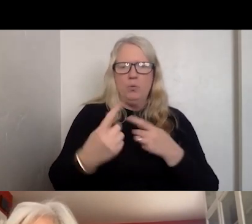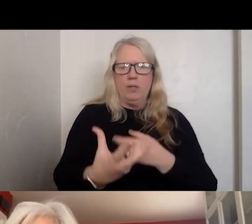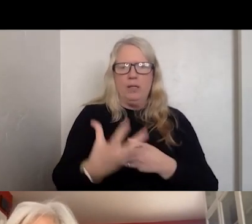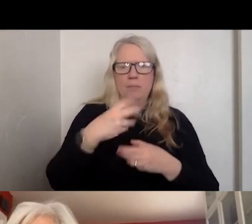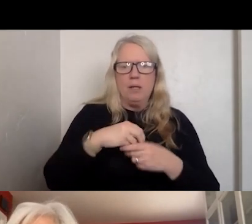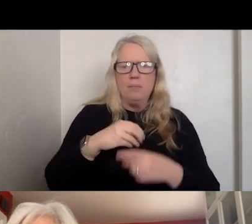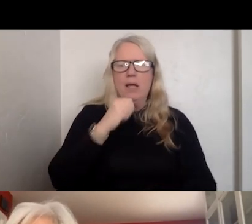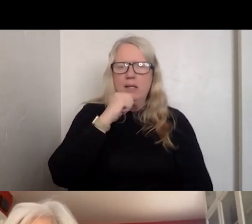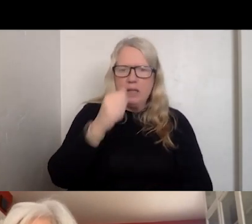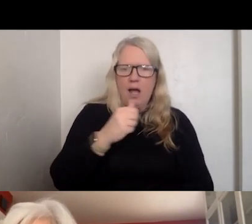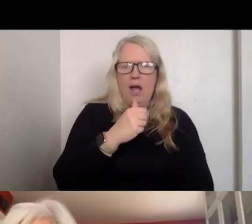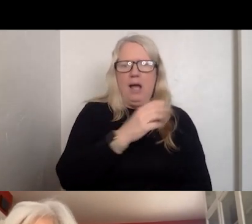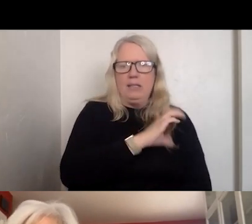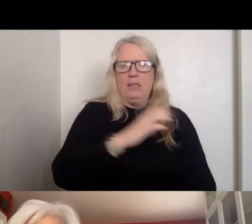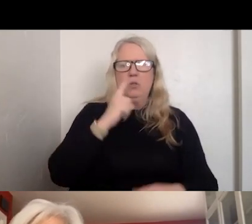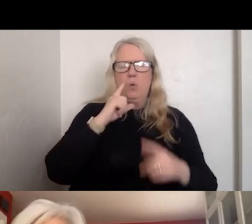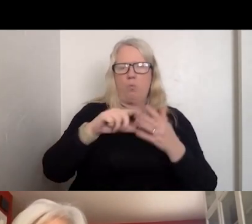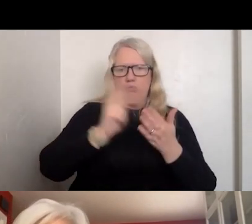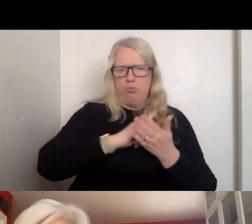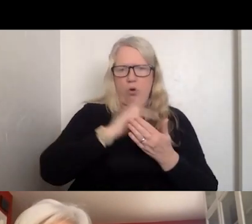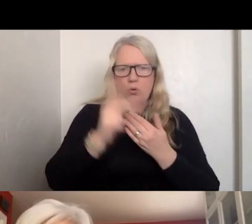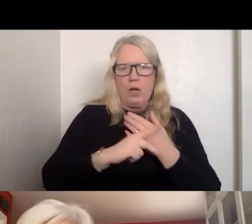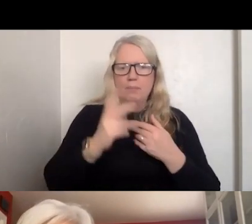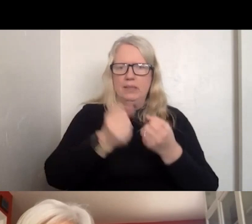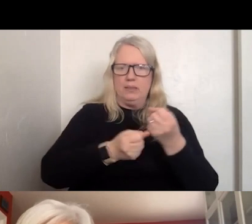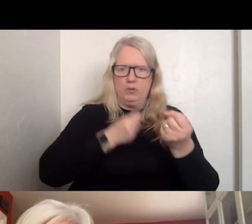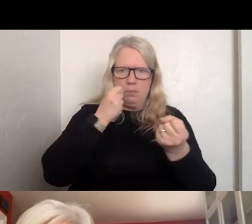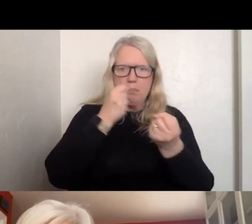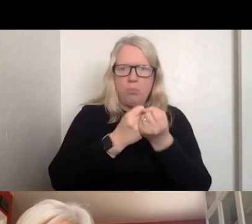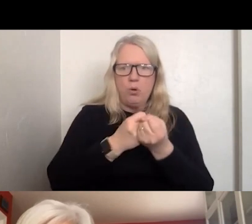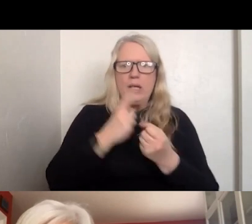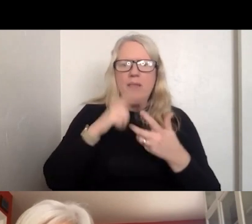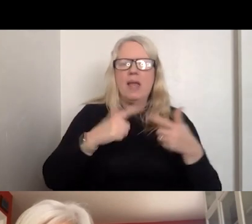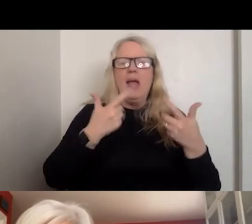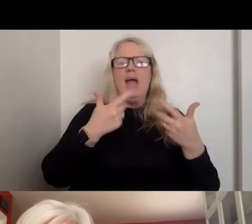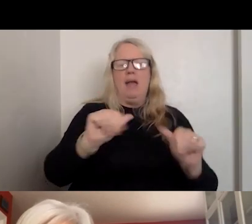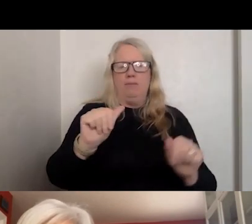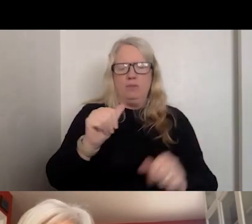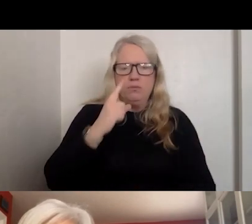COMMUNITY PROGRAMS IN SUPPORTS THE EFFORTS OF 988 SERVICES. HOW